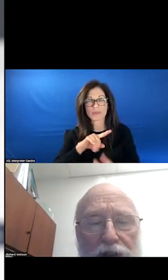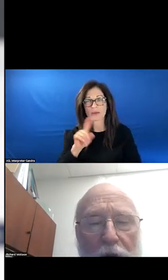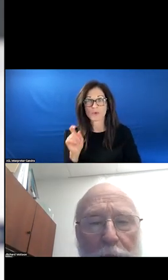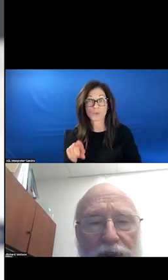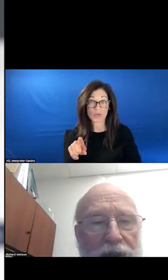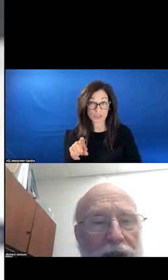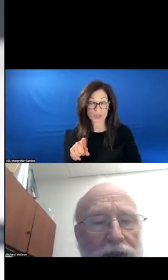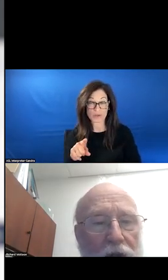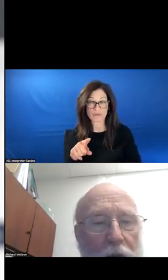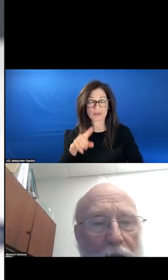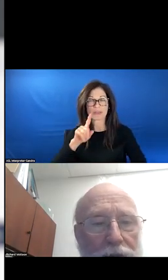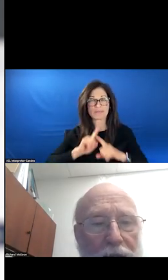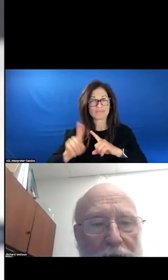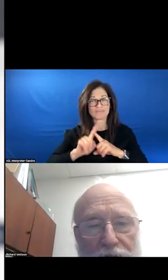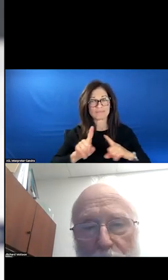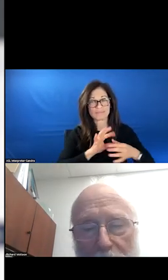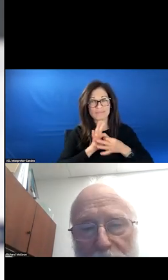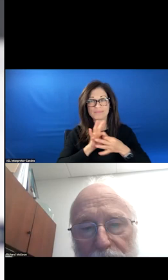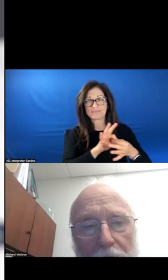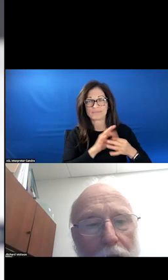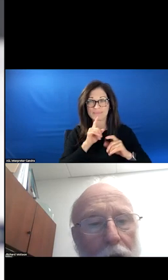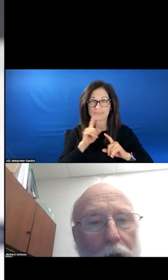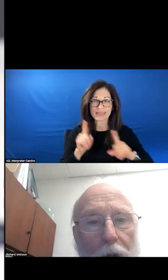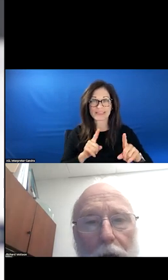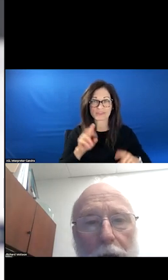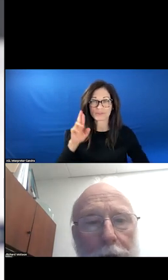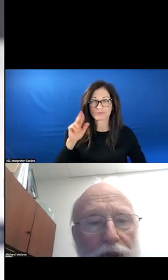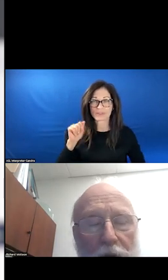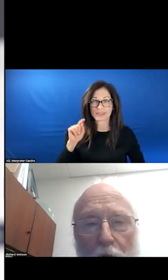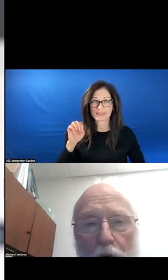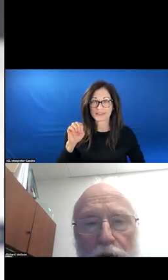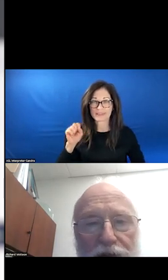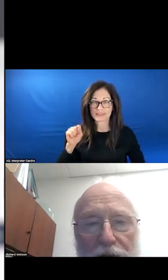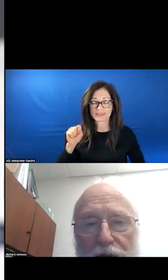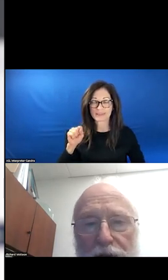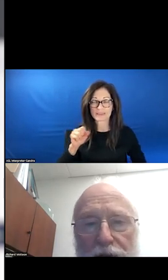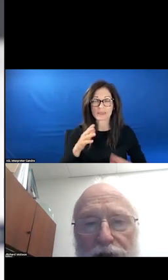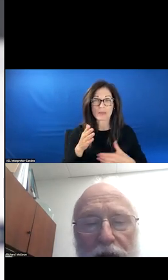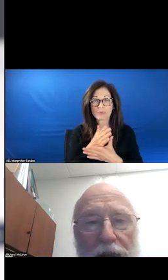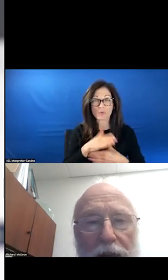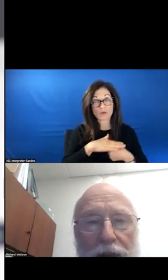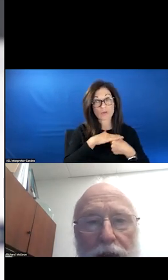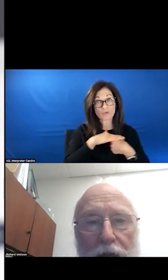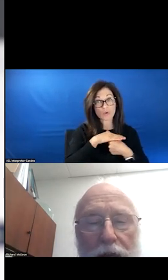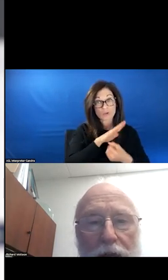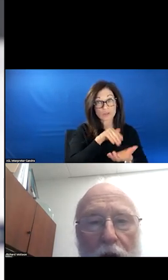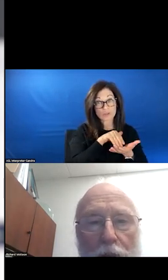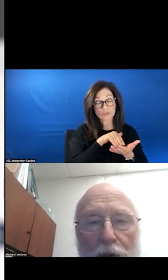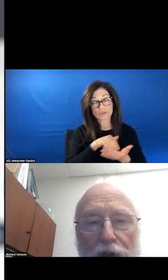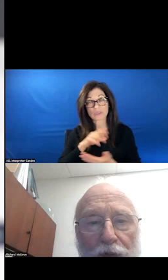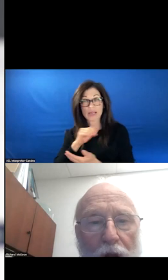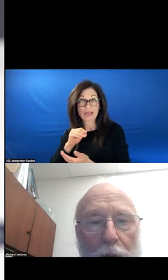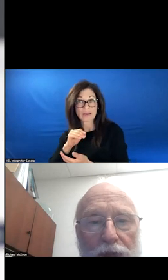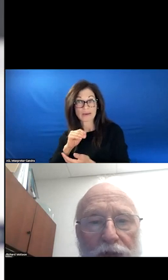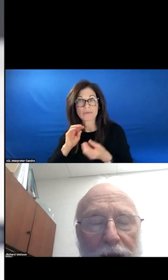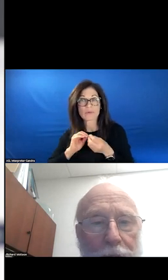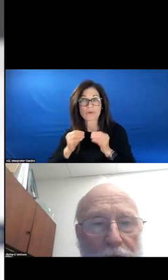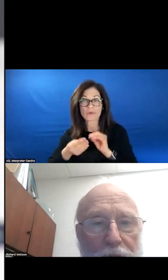DISCREPANCIES WITH LOCAL ANSWER RATES WITH VIBRANT.